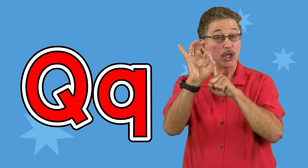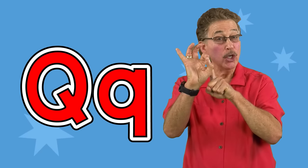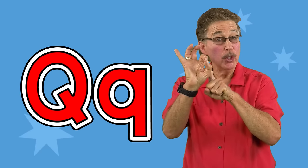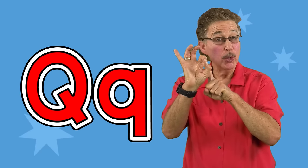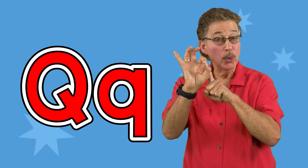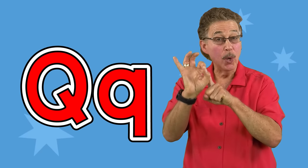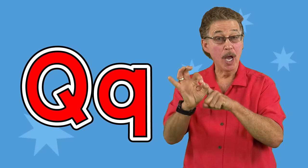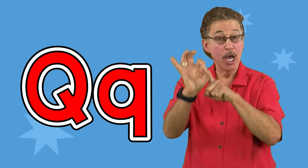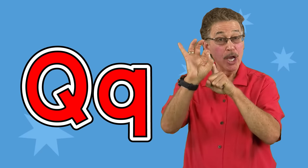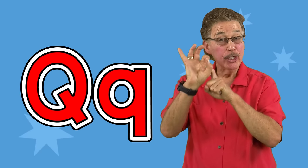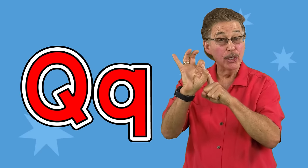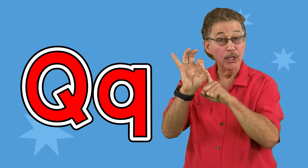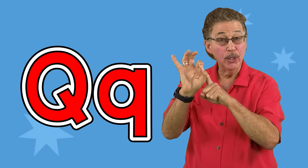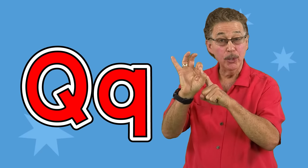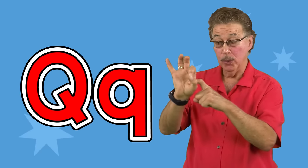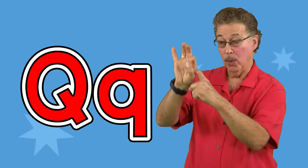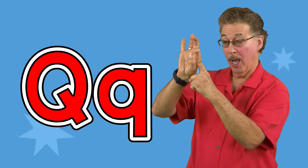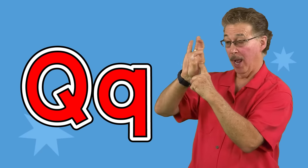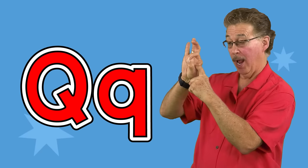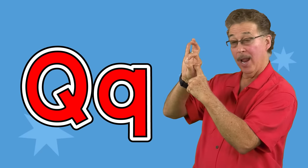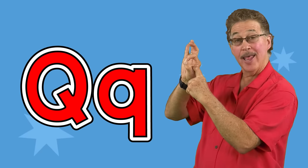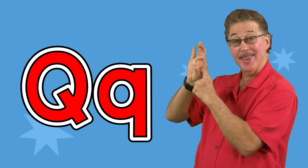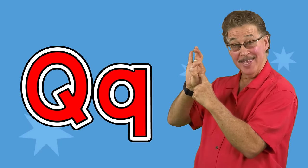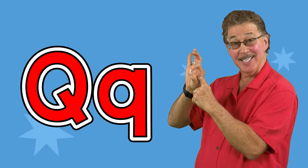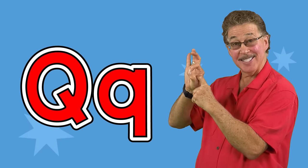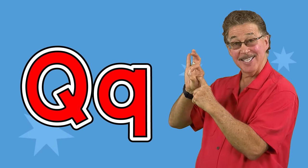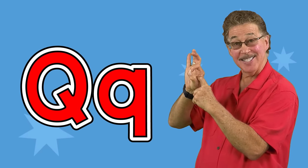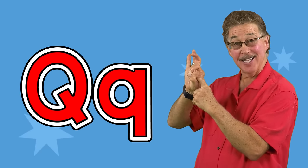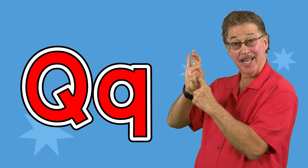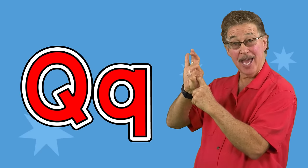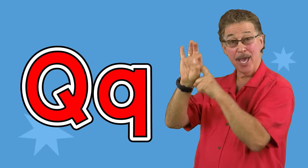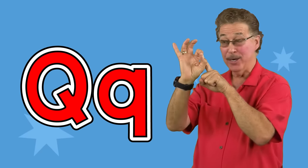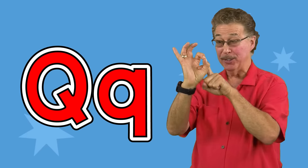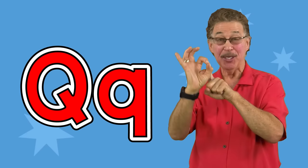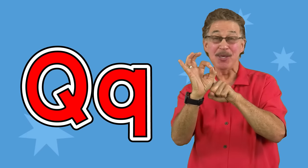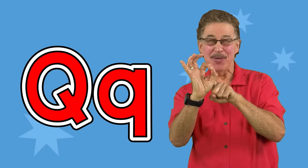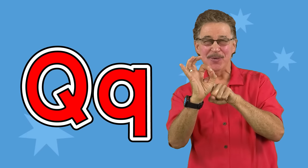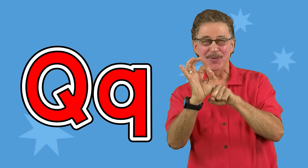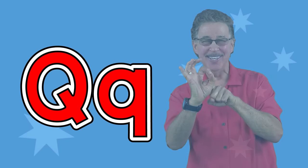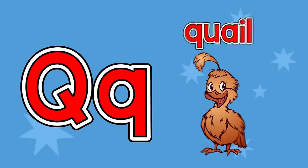Q, q, this is the letter q